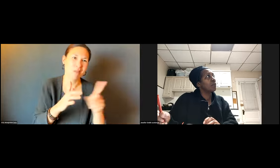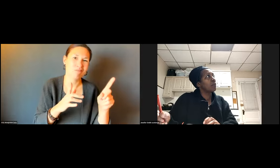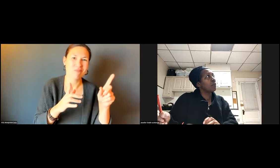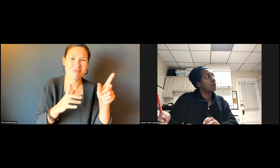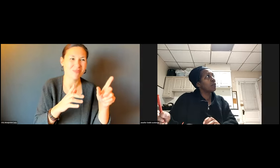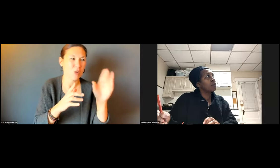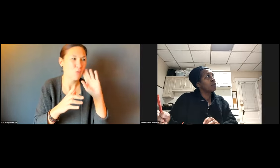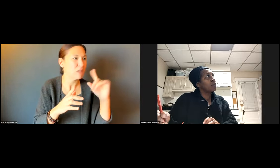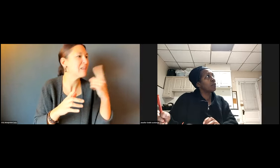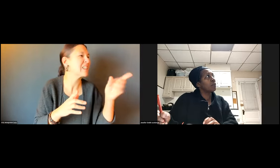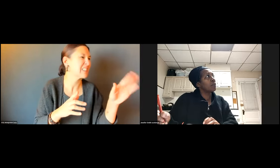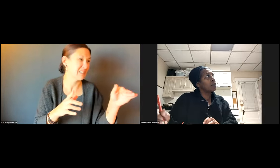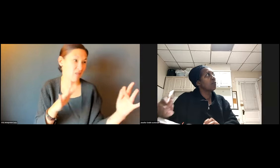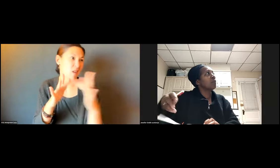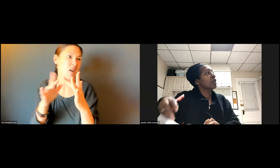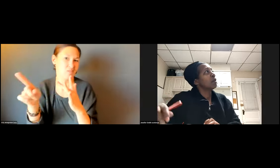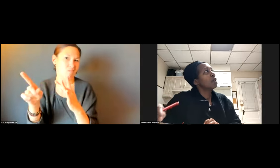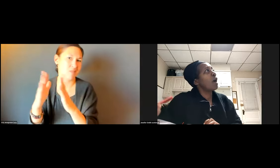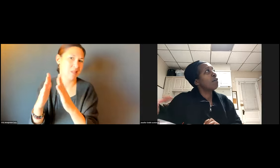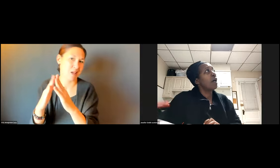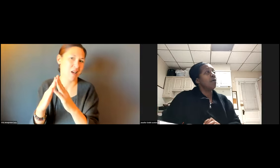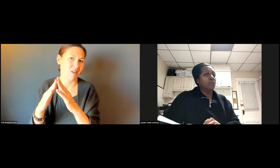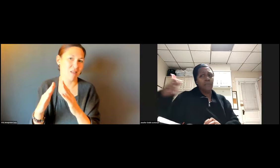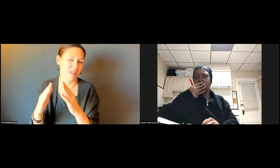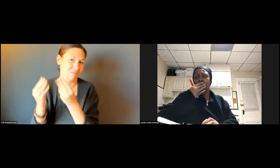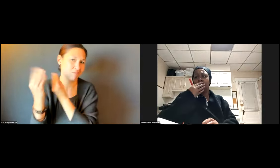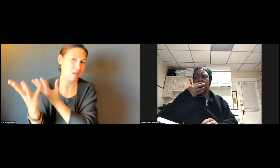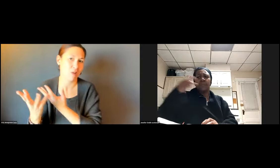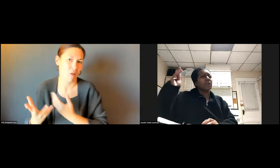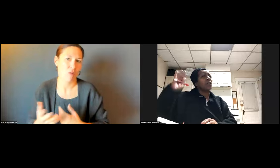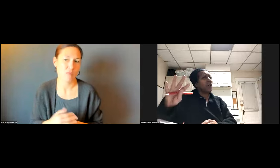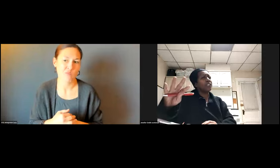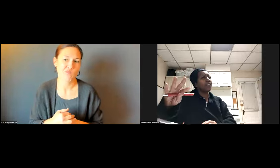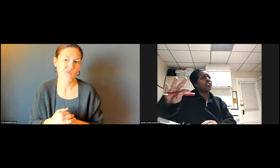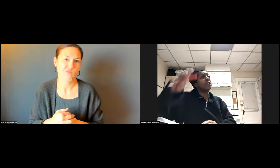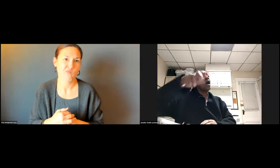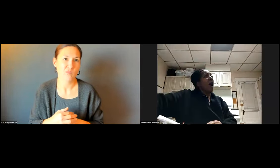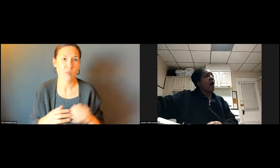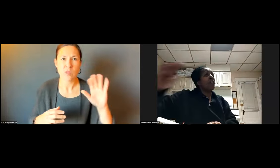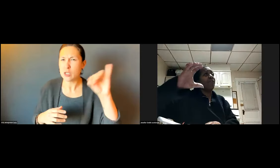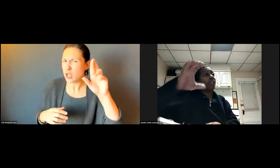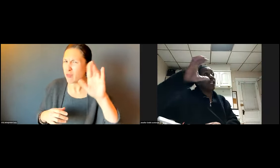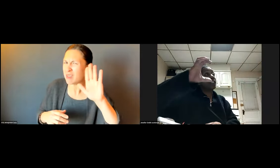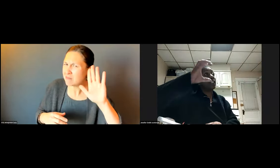PROPERTY, WE WOULD REFER YOU BACK TO THE CITY AND TOWN TO RAISE THE ISSUE.